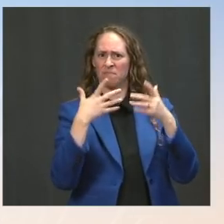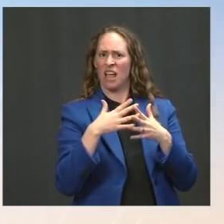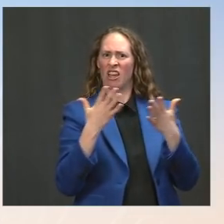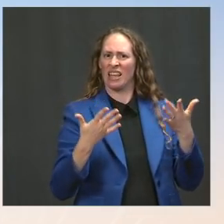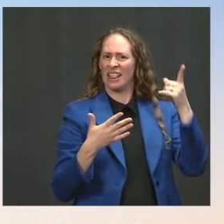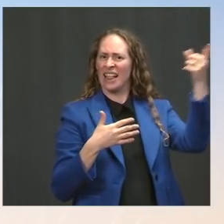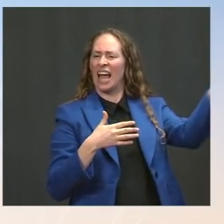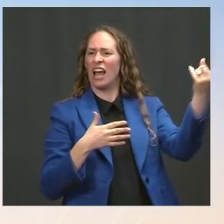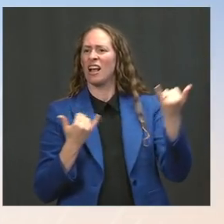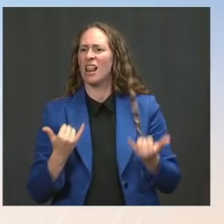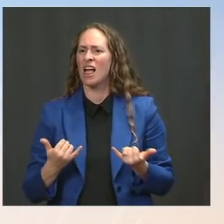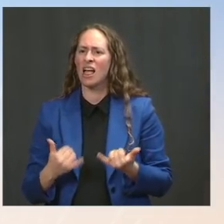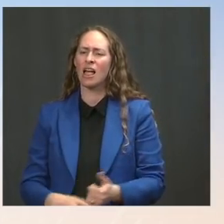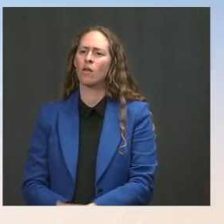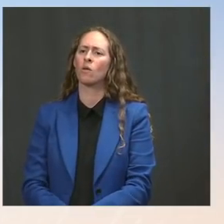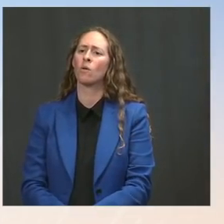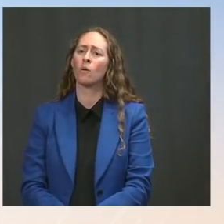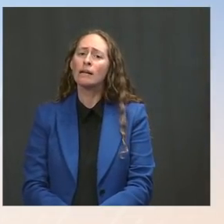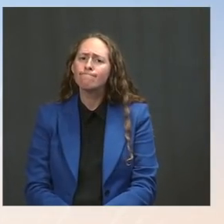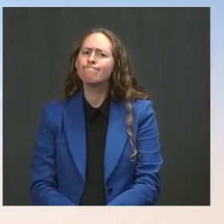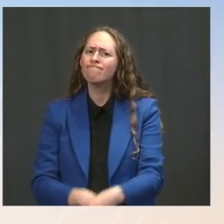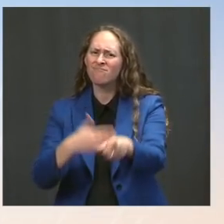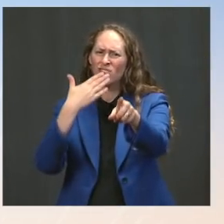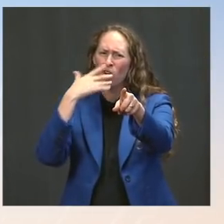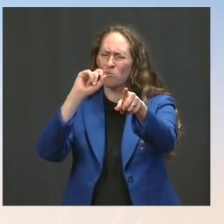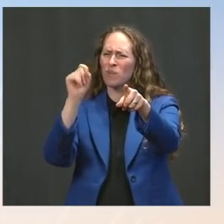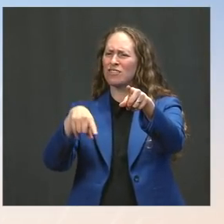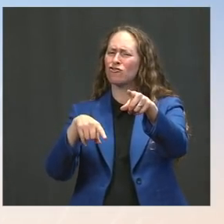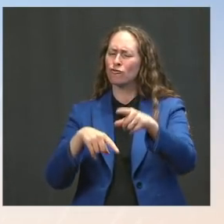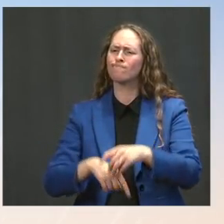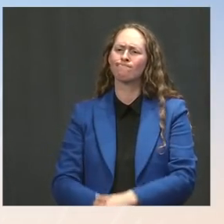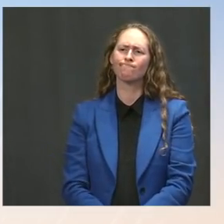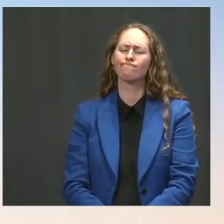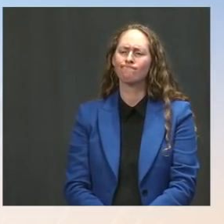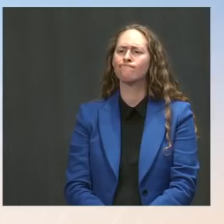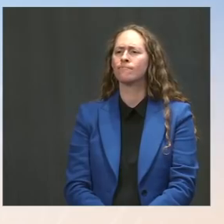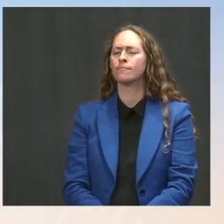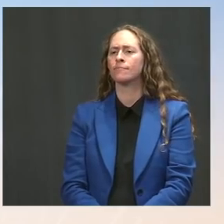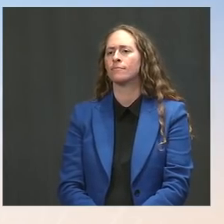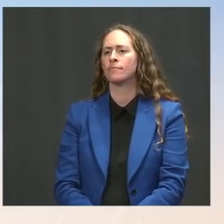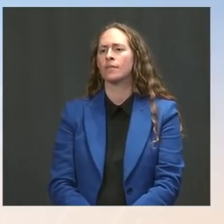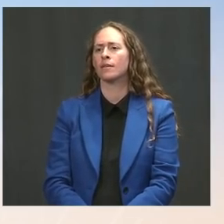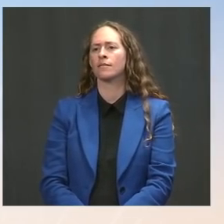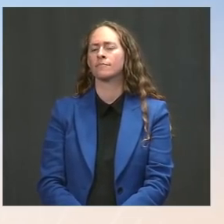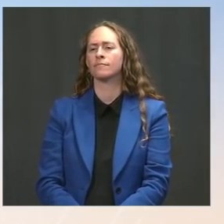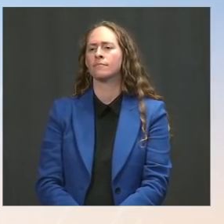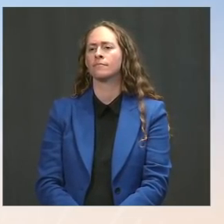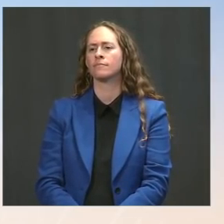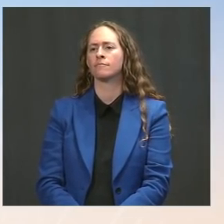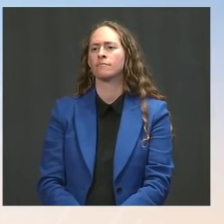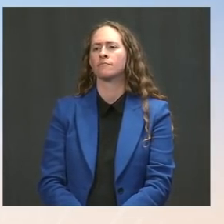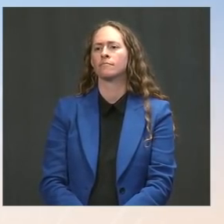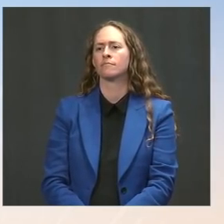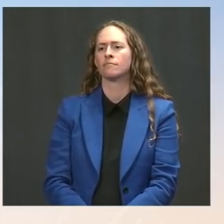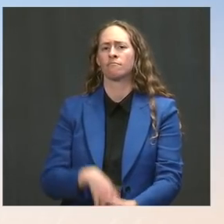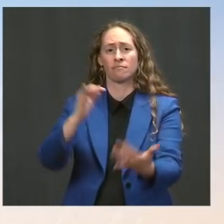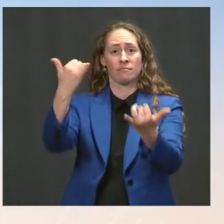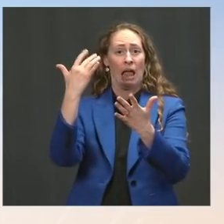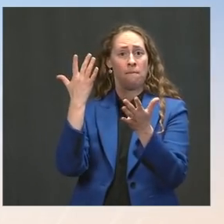I know that we haven't been working -- at this point, to date, that I am aware of -- through embassies on programs with American citizens.